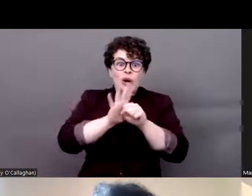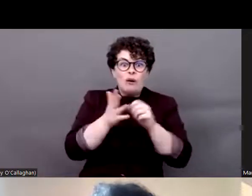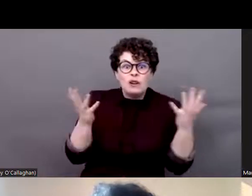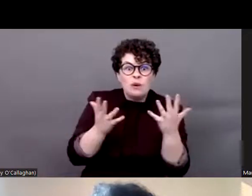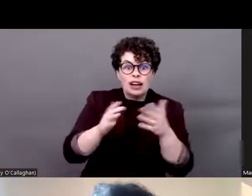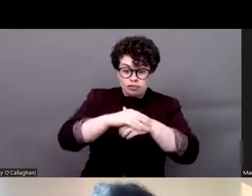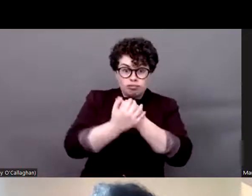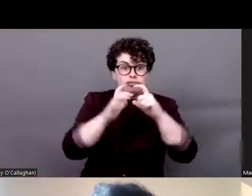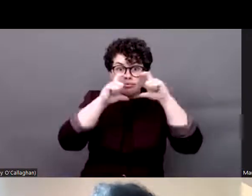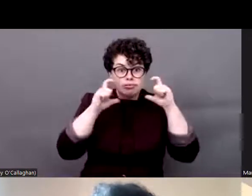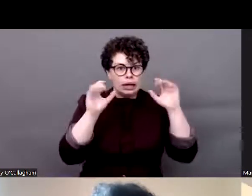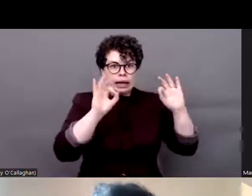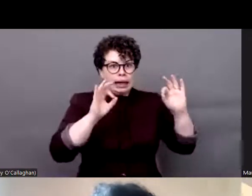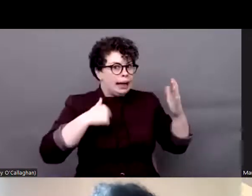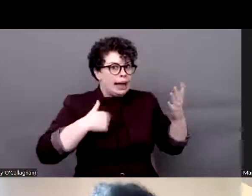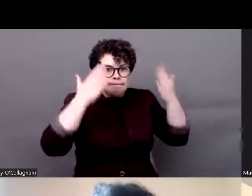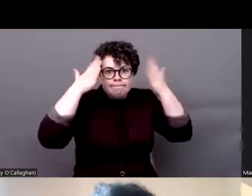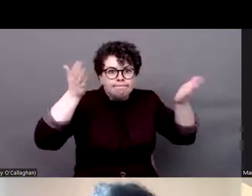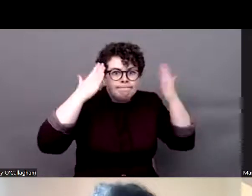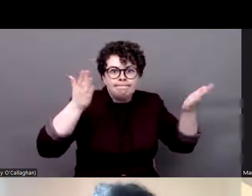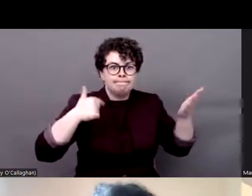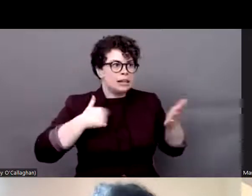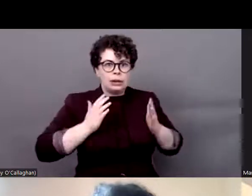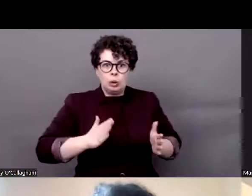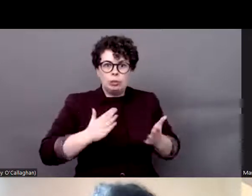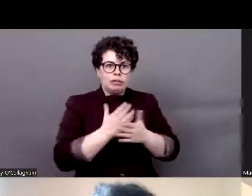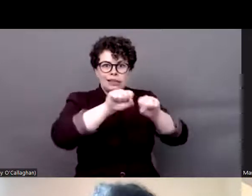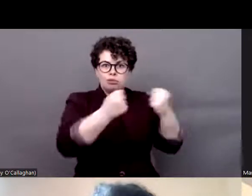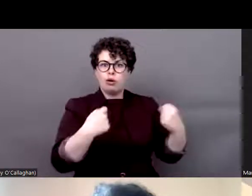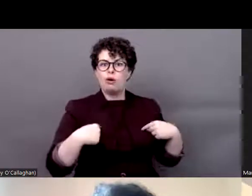and in accessing their basic rights. However, the pandemic